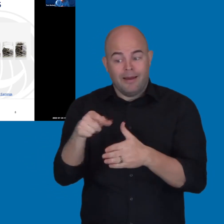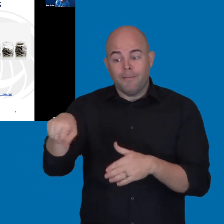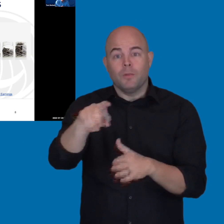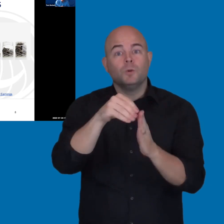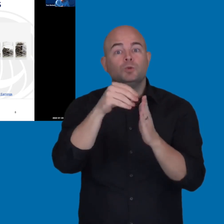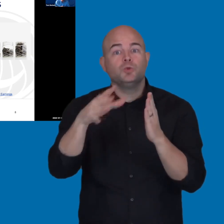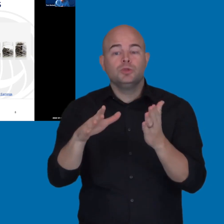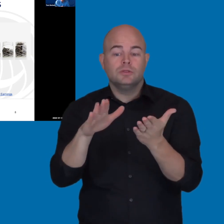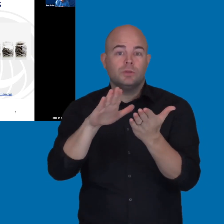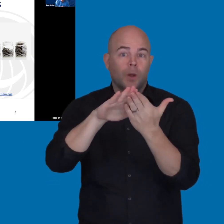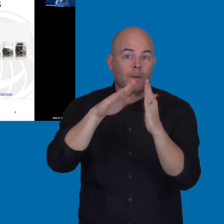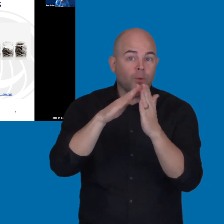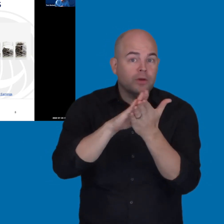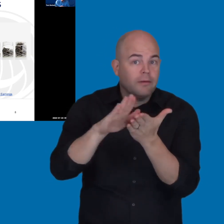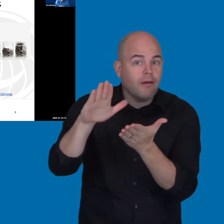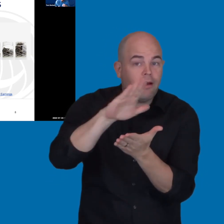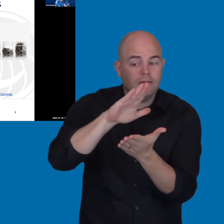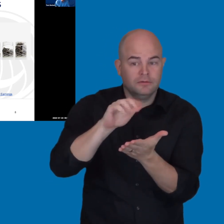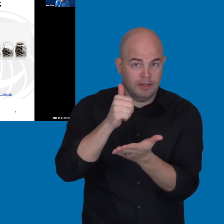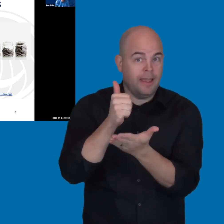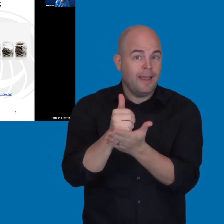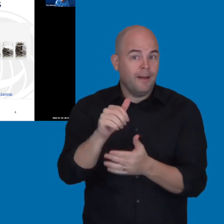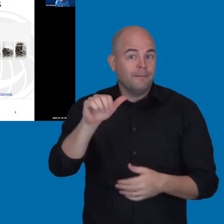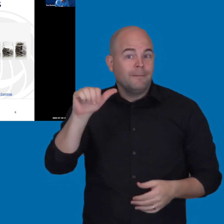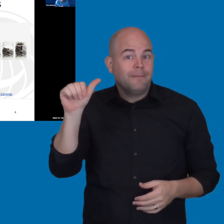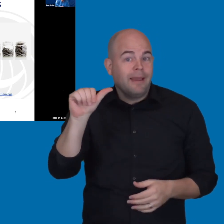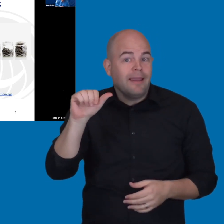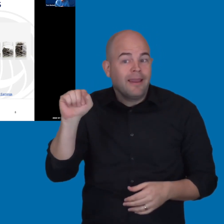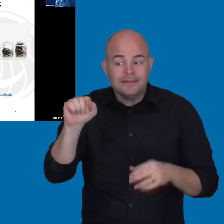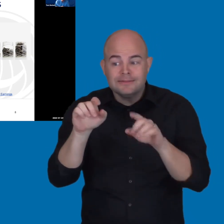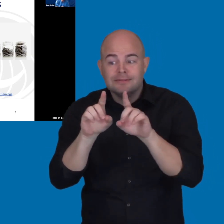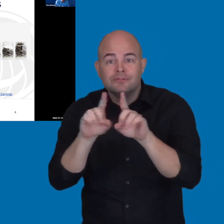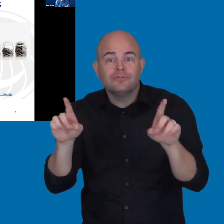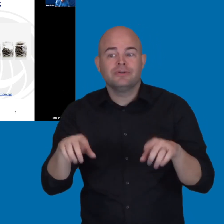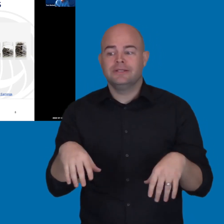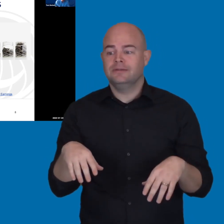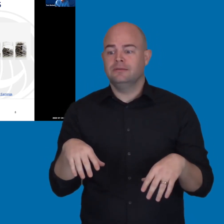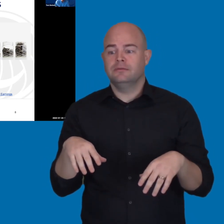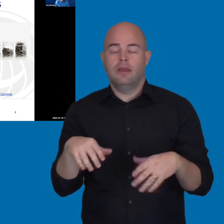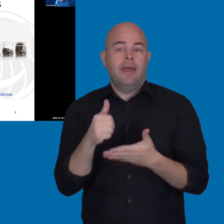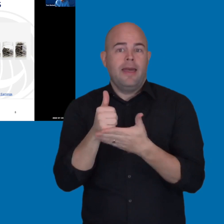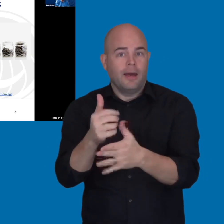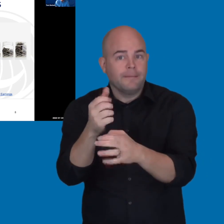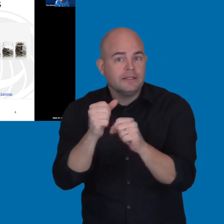in the community college, help them get their associate degree, help them get the certificates that they're looking for,